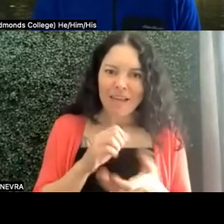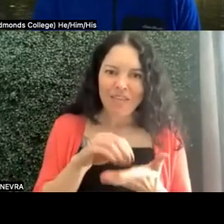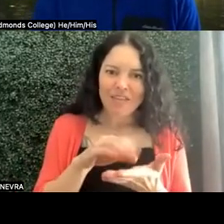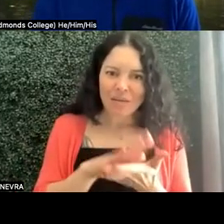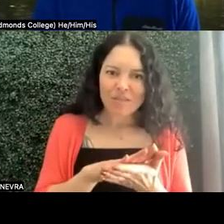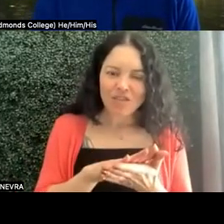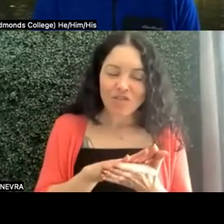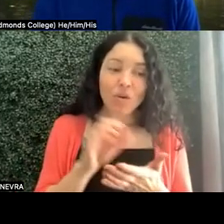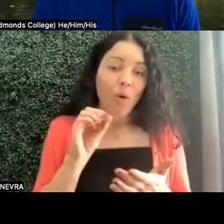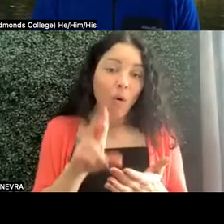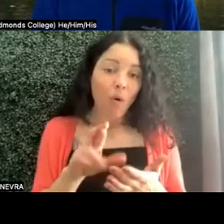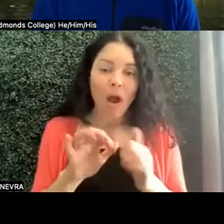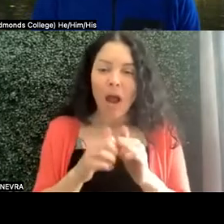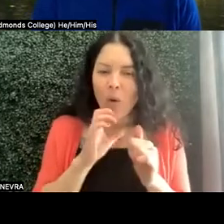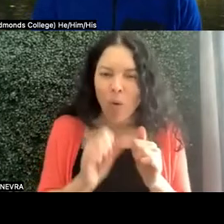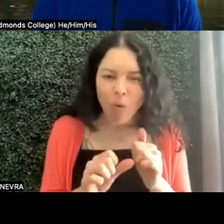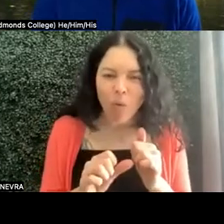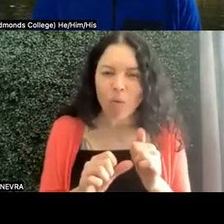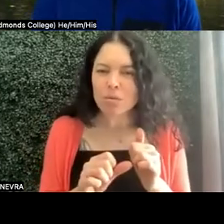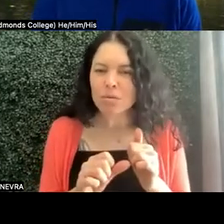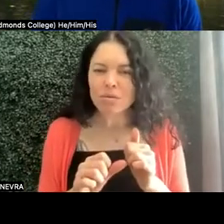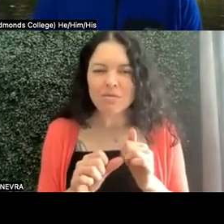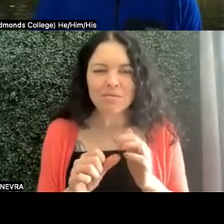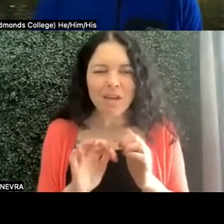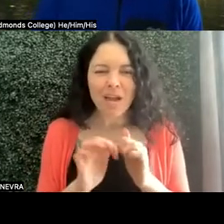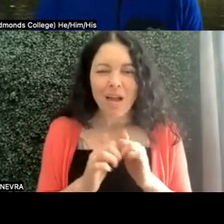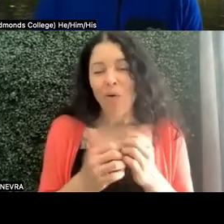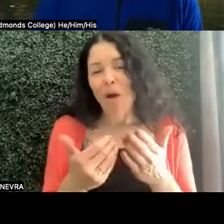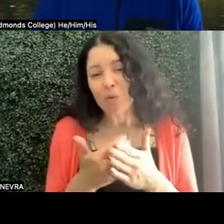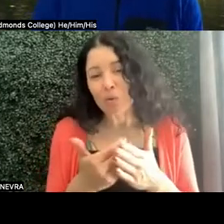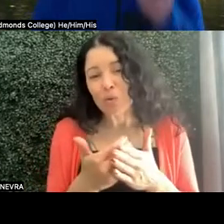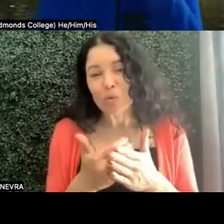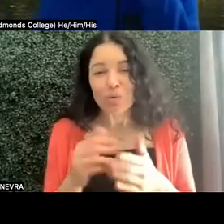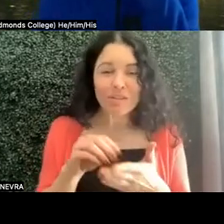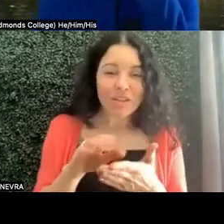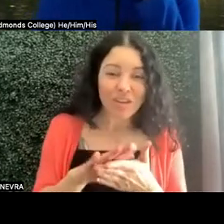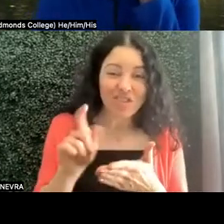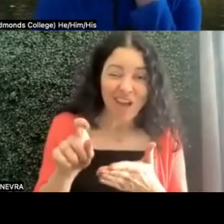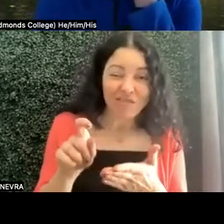Or how old, how new does the documentation have to be? There are some conditions--